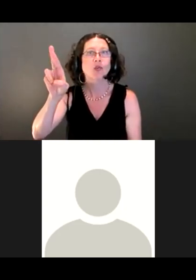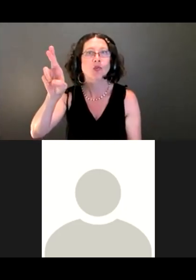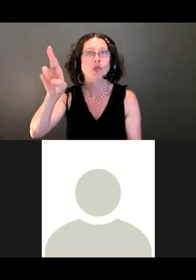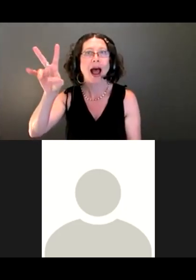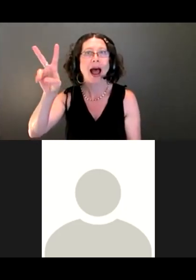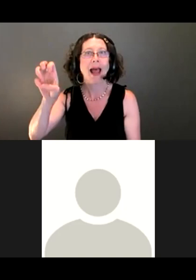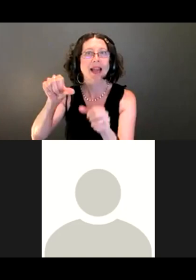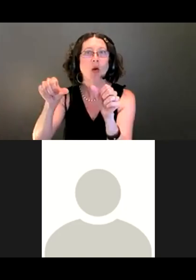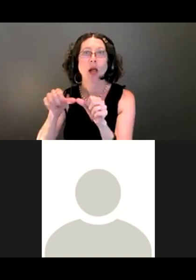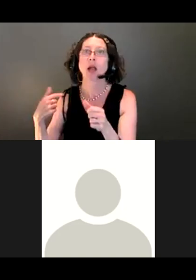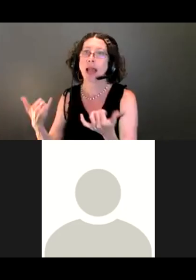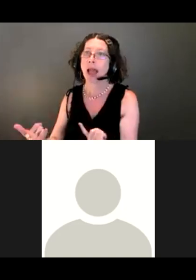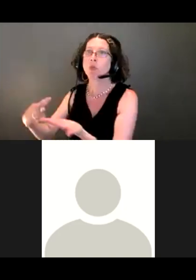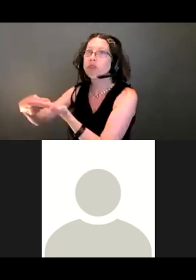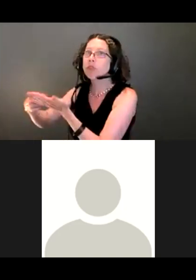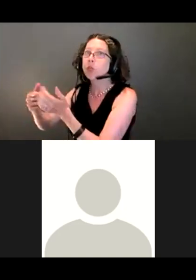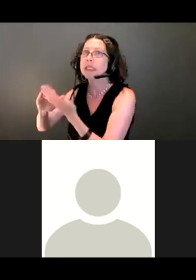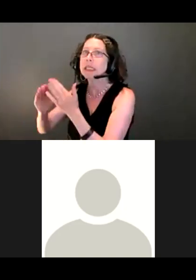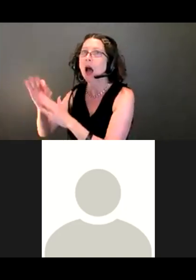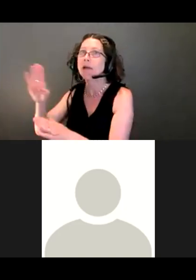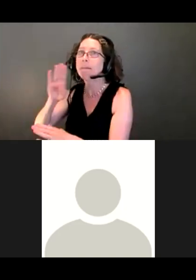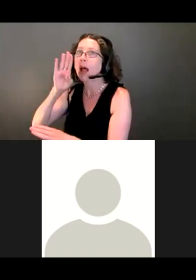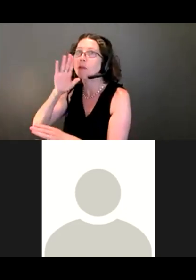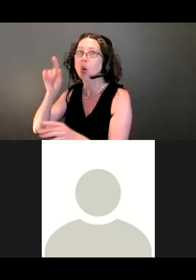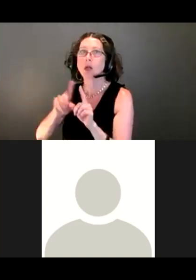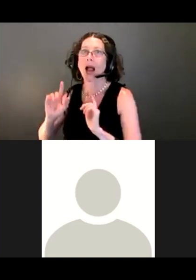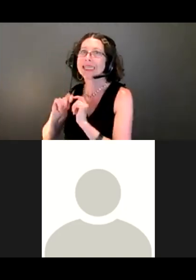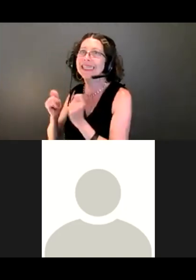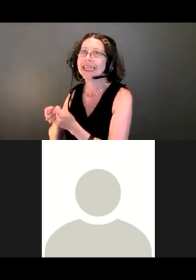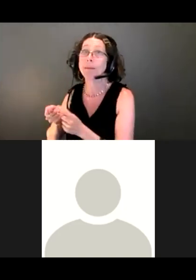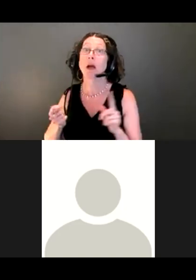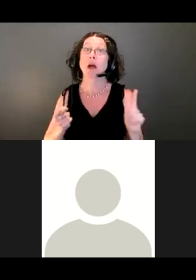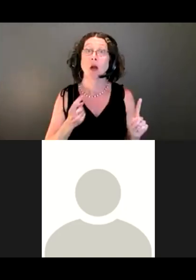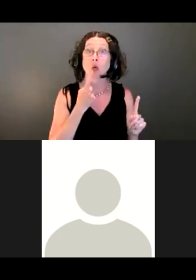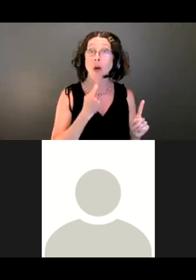our team's coming up with some ideas. The Red Cedar Trailhead will be closed.